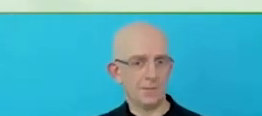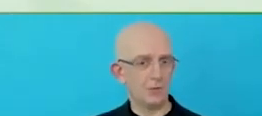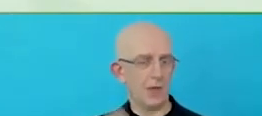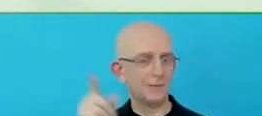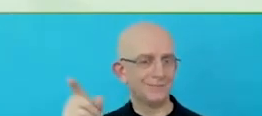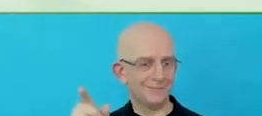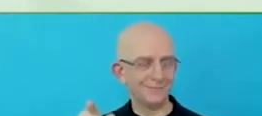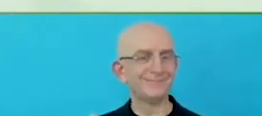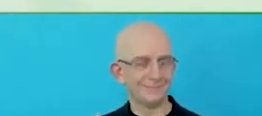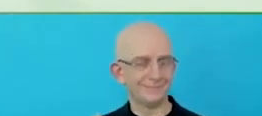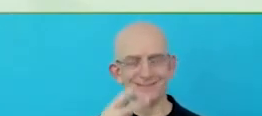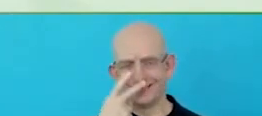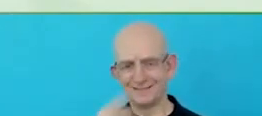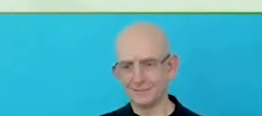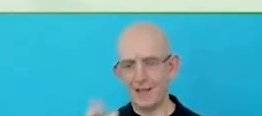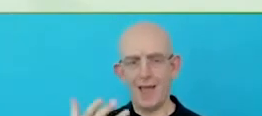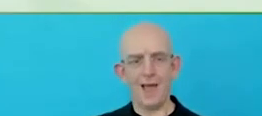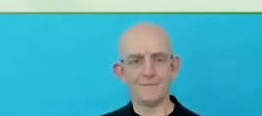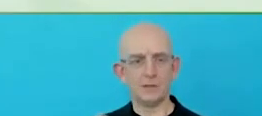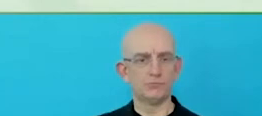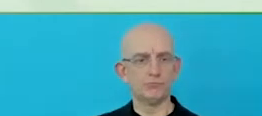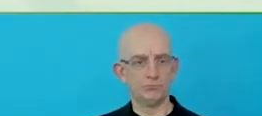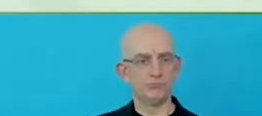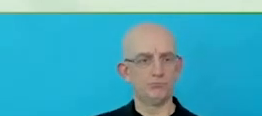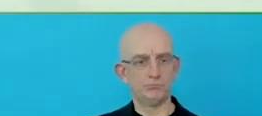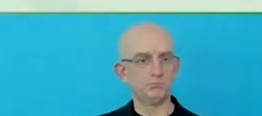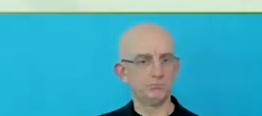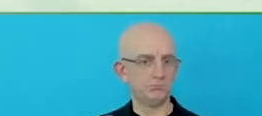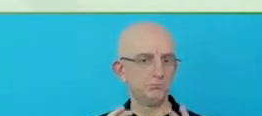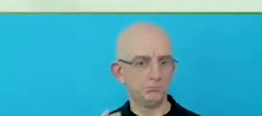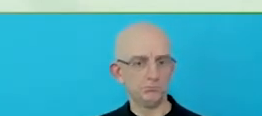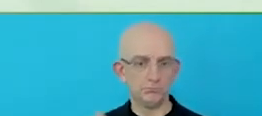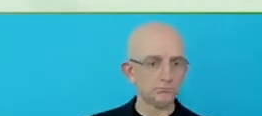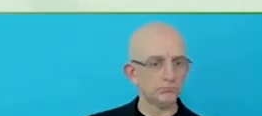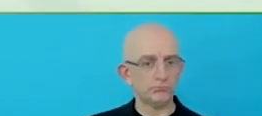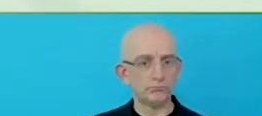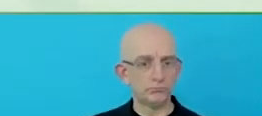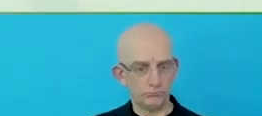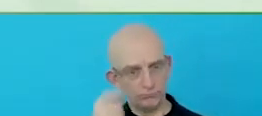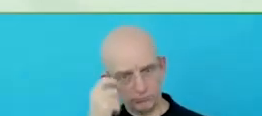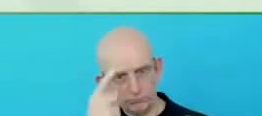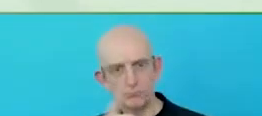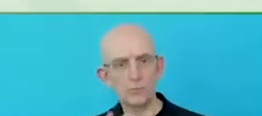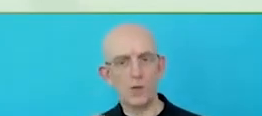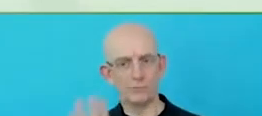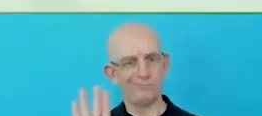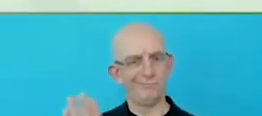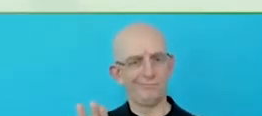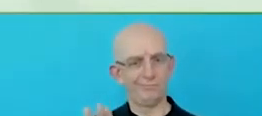That is a little bit of the work that we are doing here. I guess that it is a very phased approach.